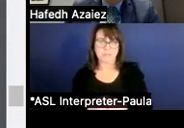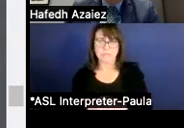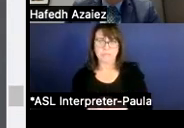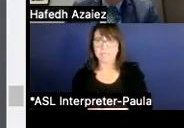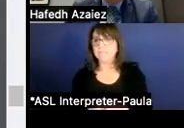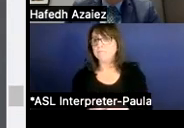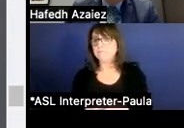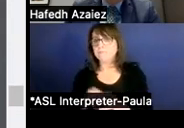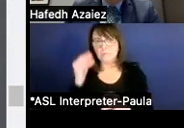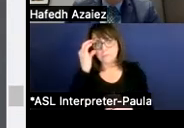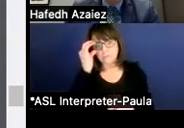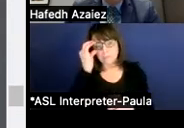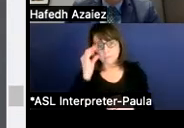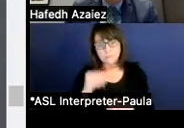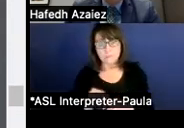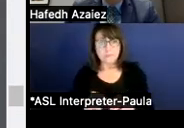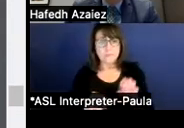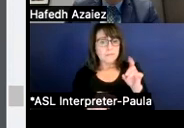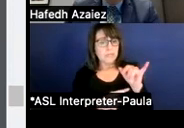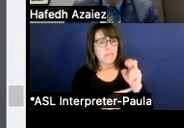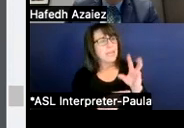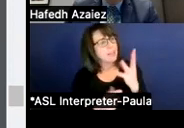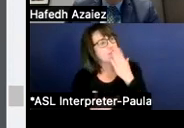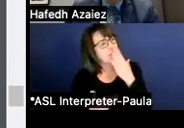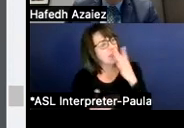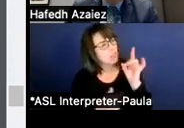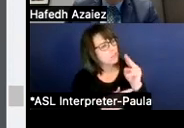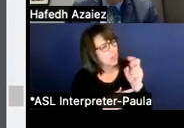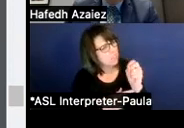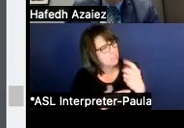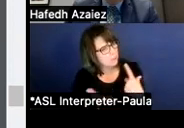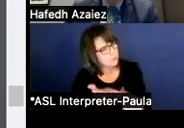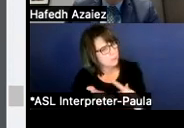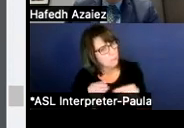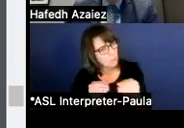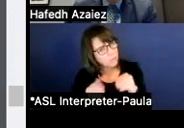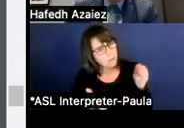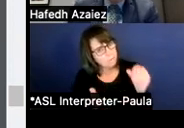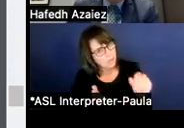Okay. So thank you, Dennis. I'm gonna talk a little bit more about compensation. And just in general,